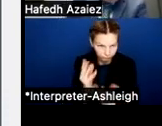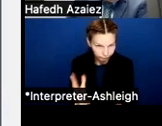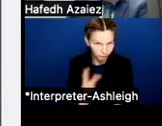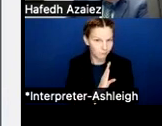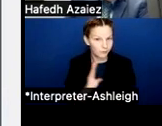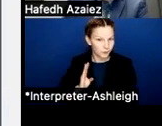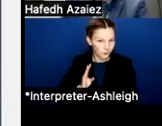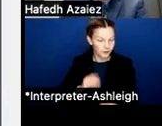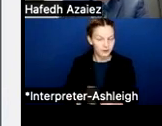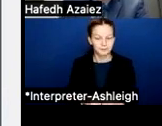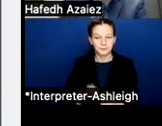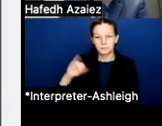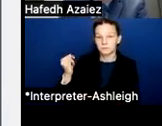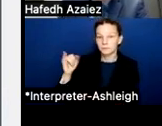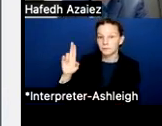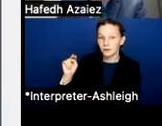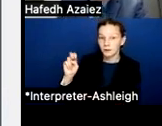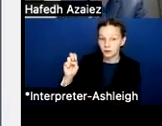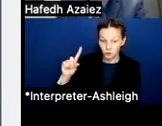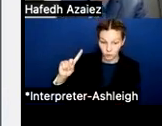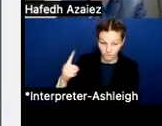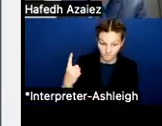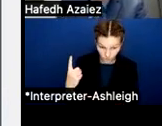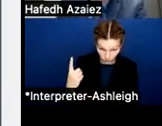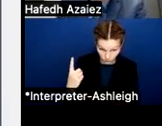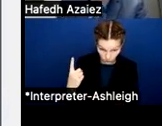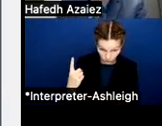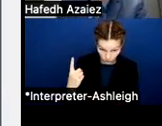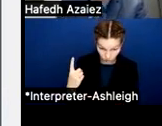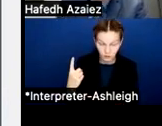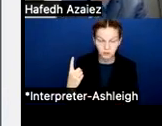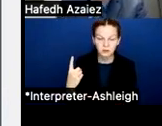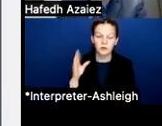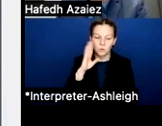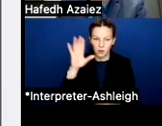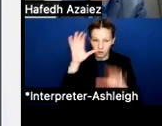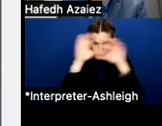And on June 1st, the superintendent will plan to present his budget for success